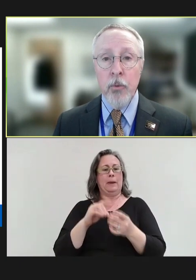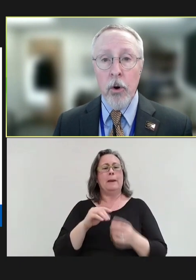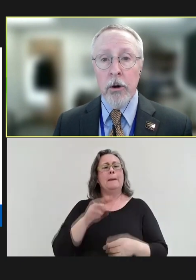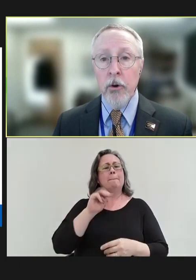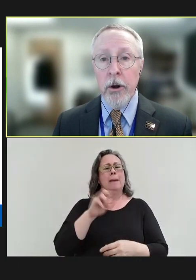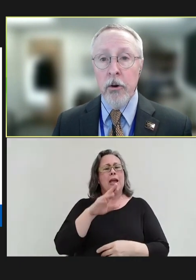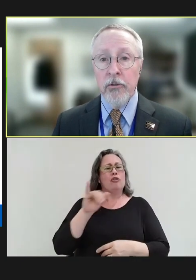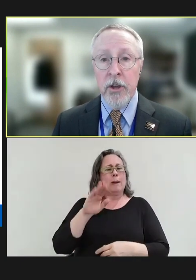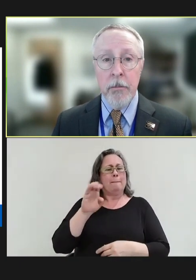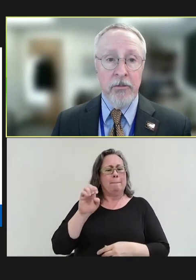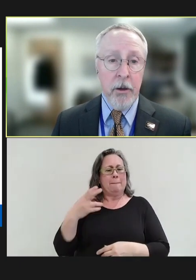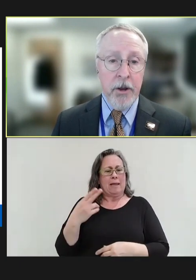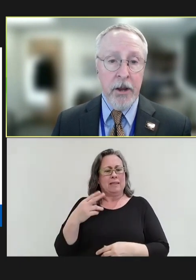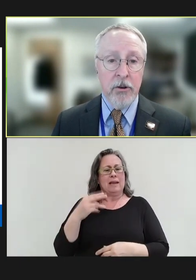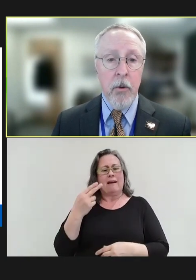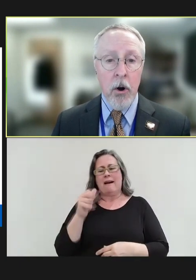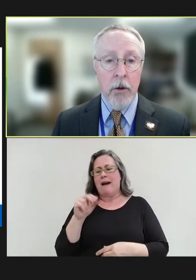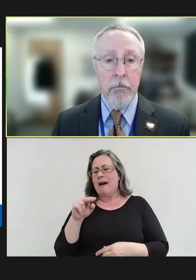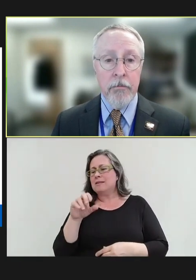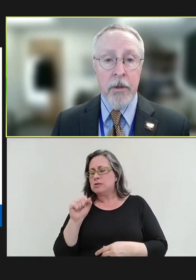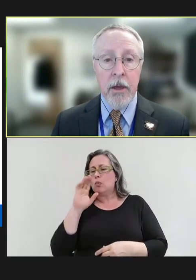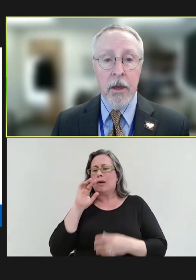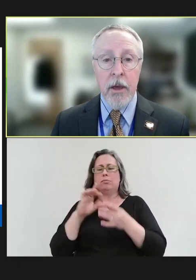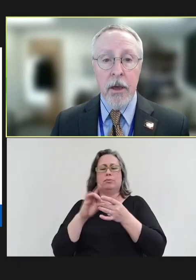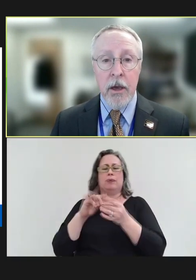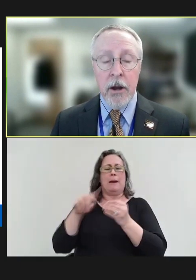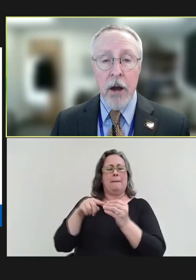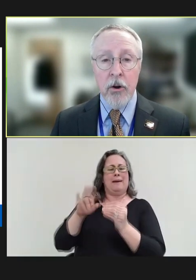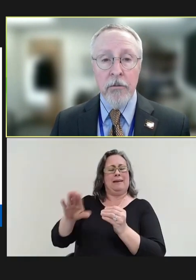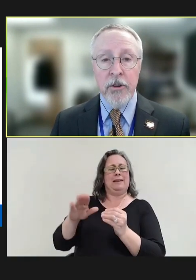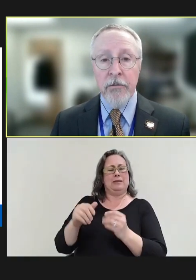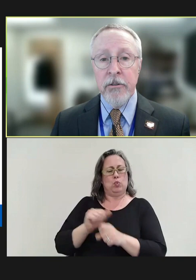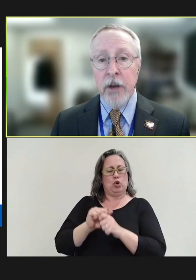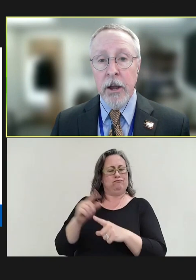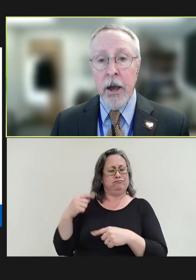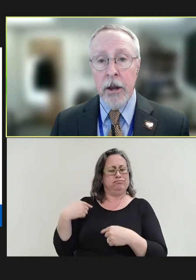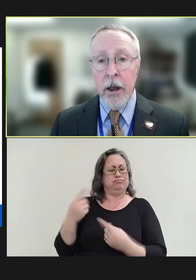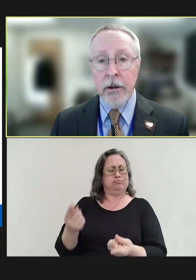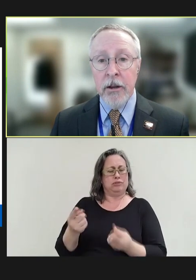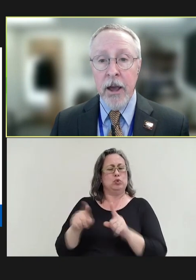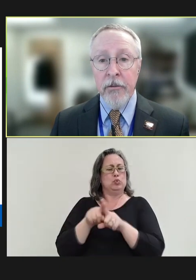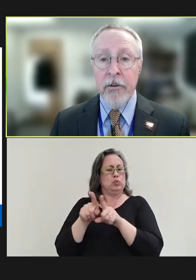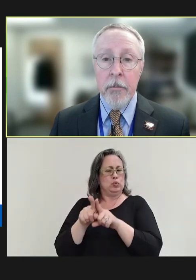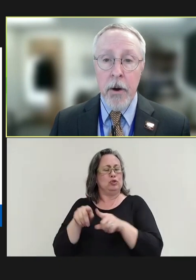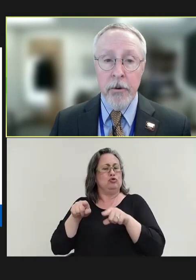work during her CMS update tomorrow. In honor of Jeff today, I'd like to have a moment of